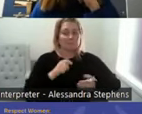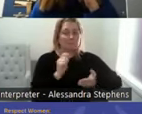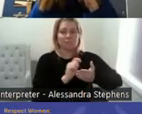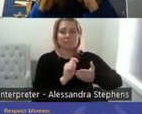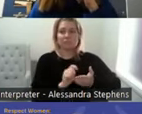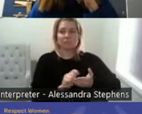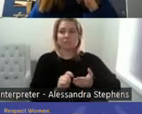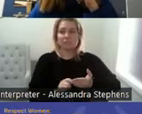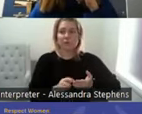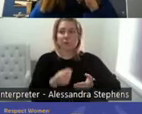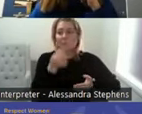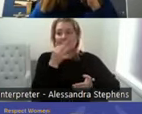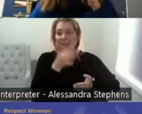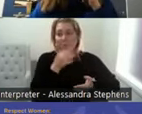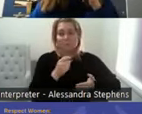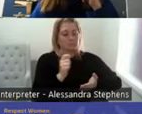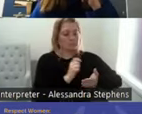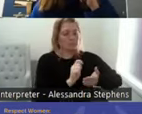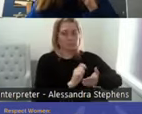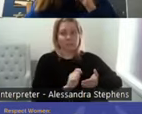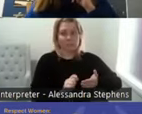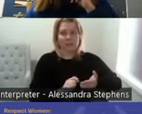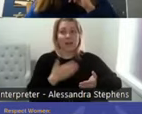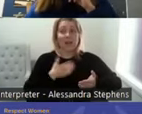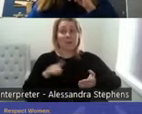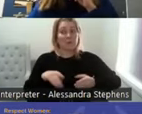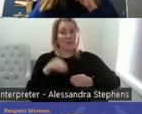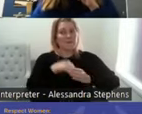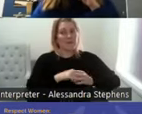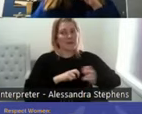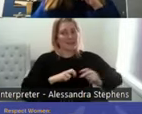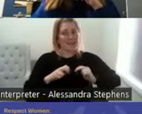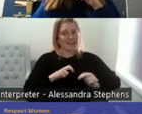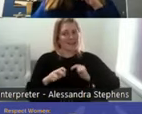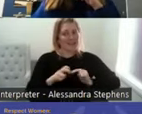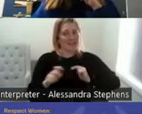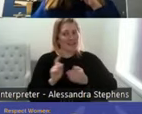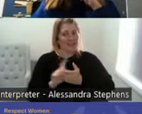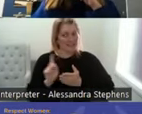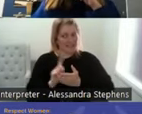because I will be getting you to do an activity. As such, but we are going to do sex ed 101.